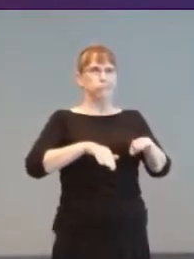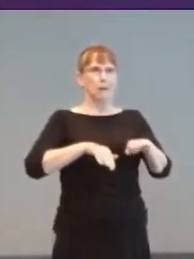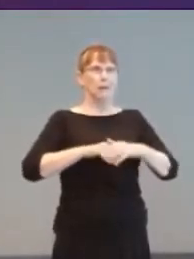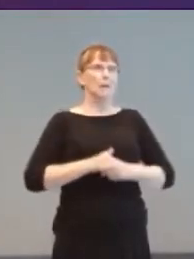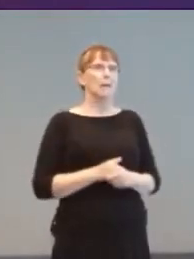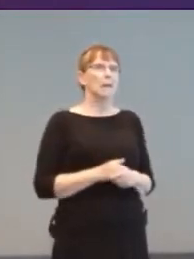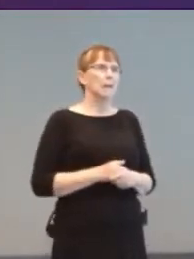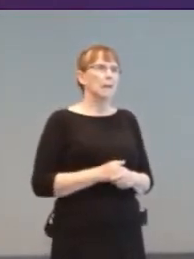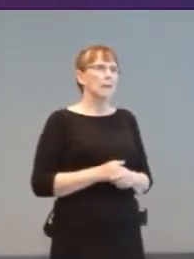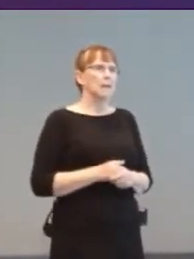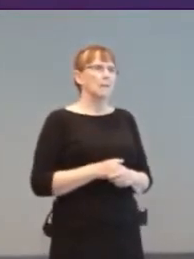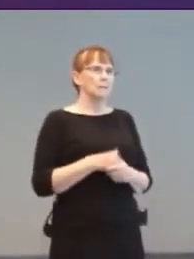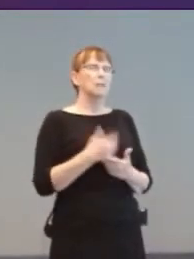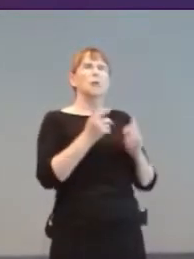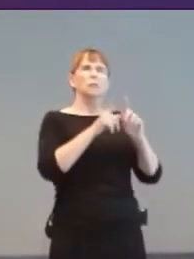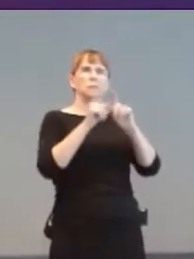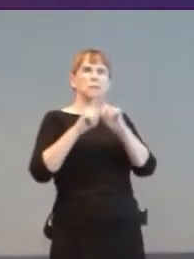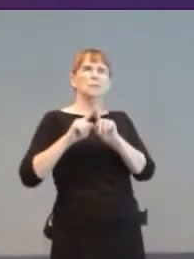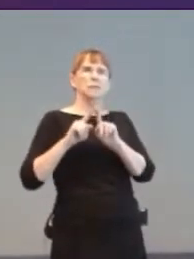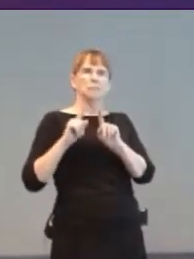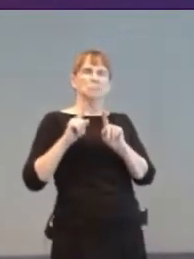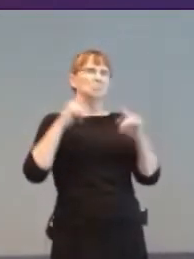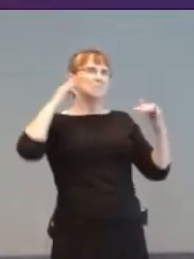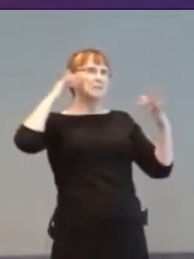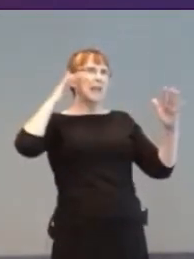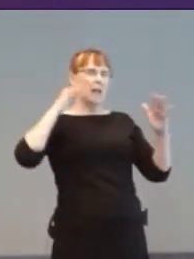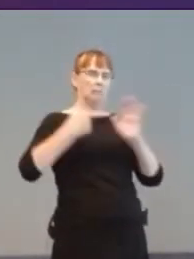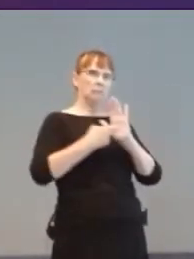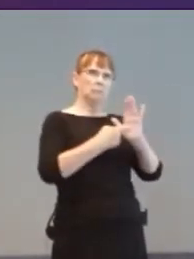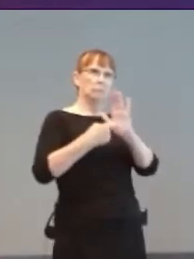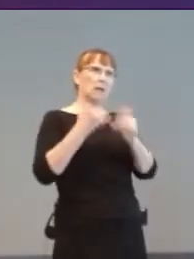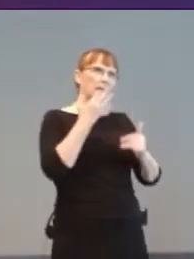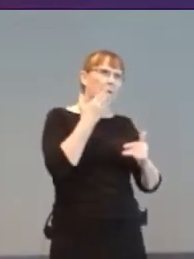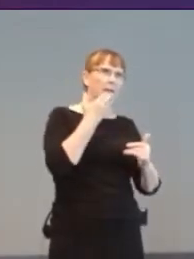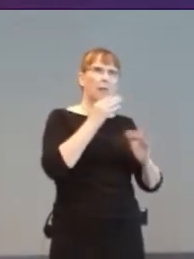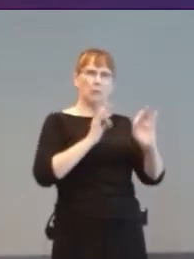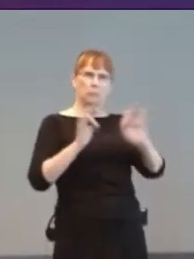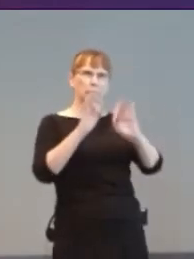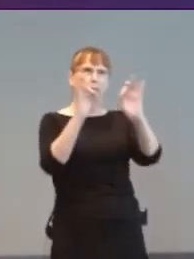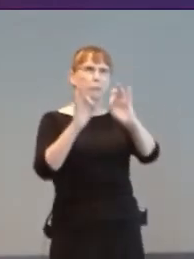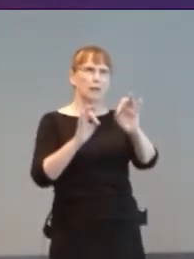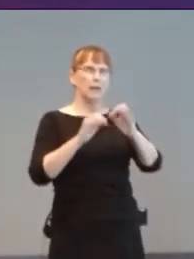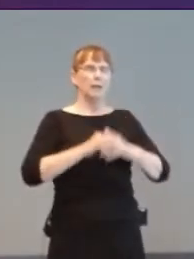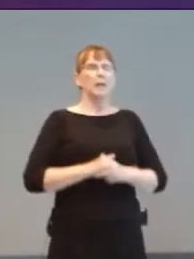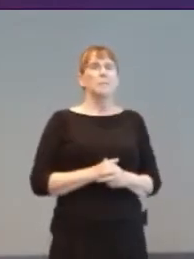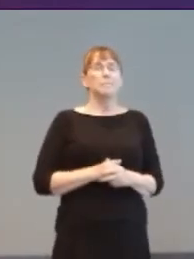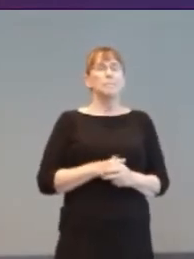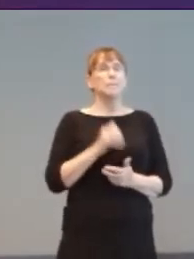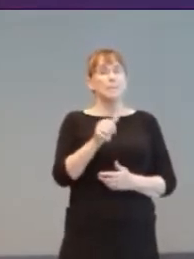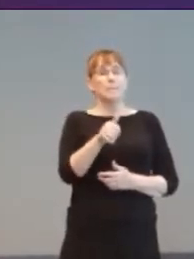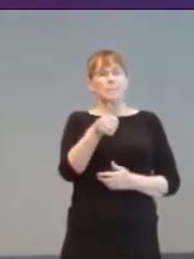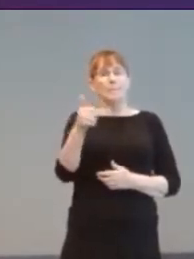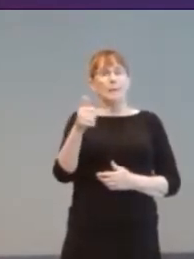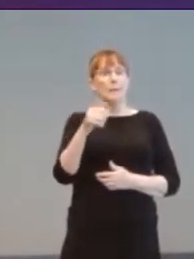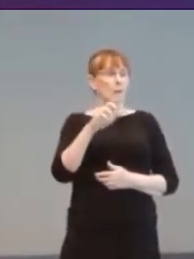Everybody’s Gone to the Rapture, used a visual indication of sound mapped in 3D to key-objects.